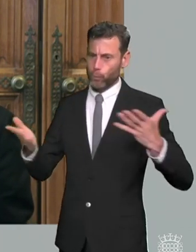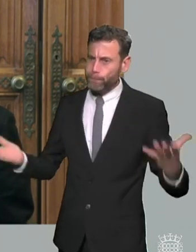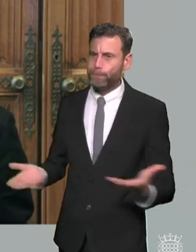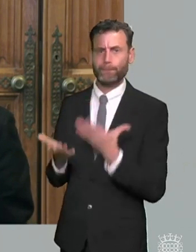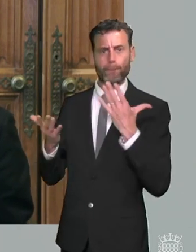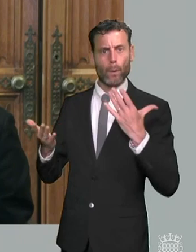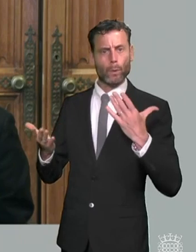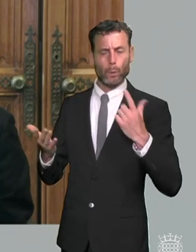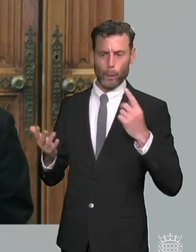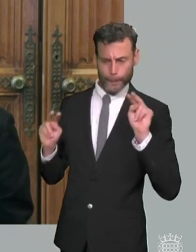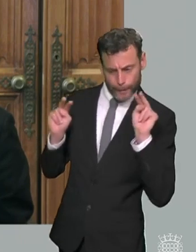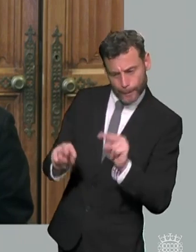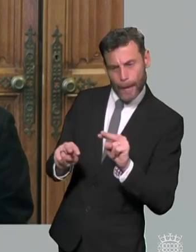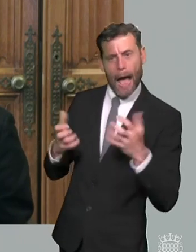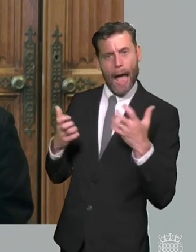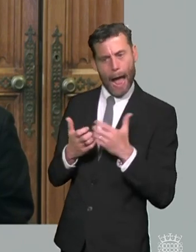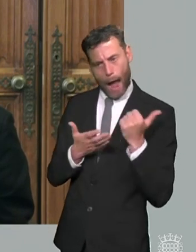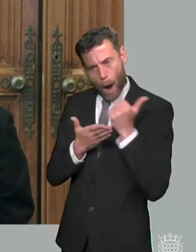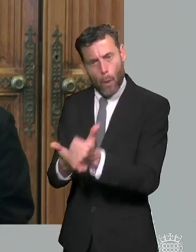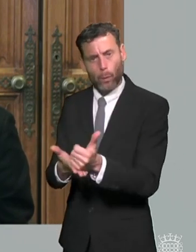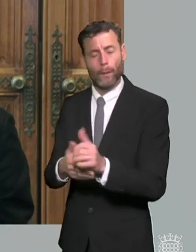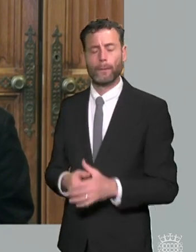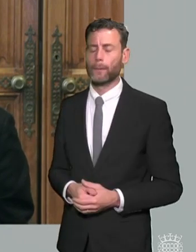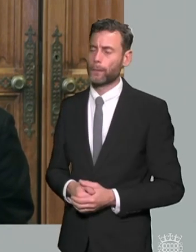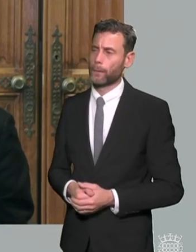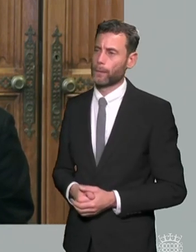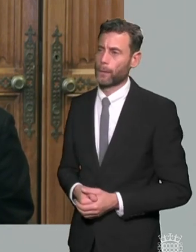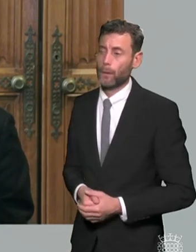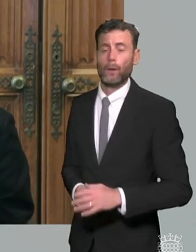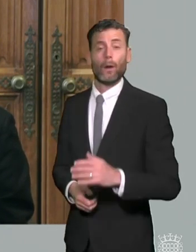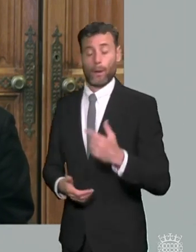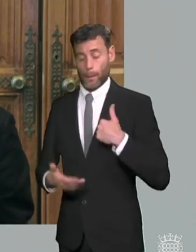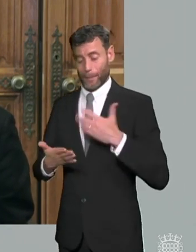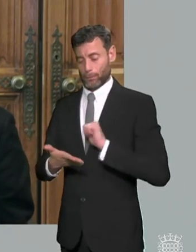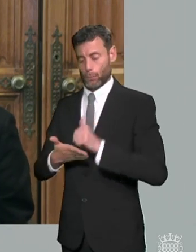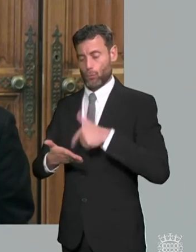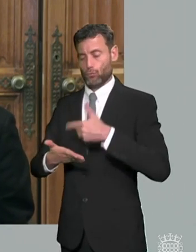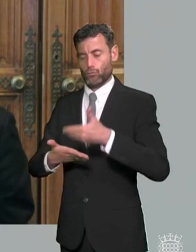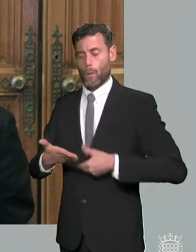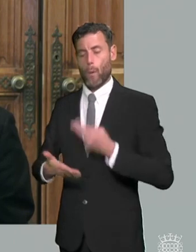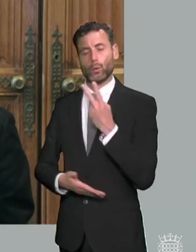committee which i was chair in when we did our report in 2019 found that there was a tension